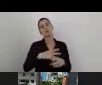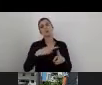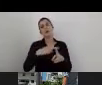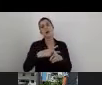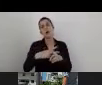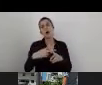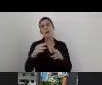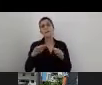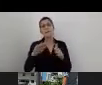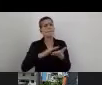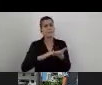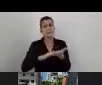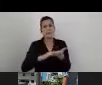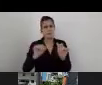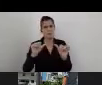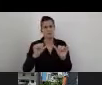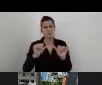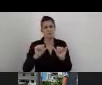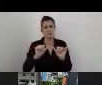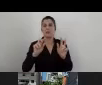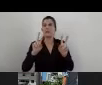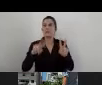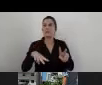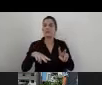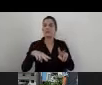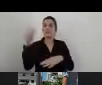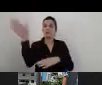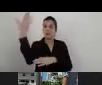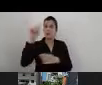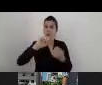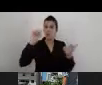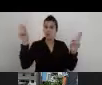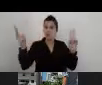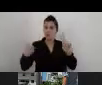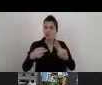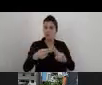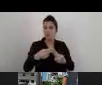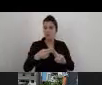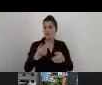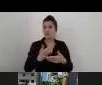There are some countries that doesn't even have regulation or standard.